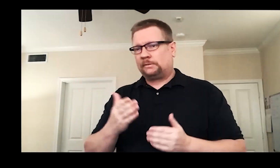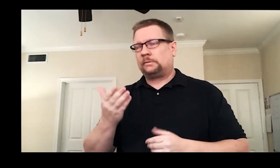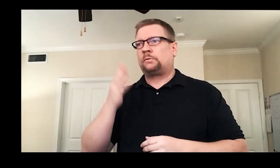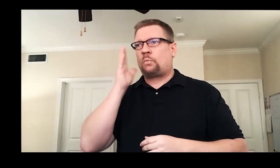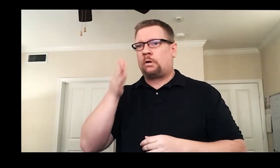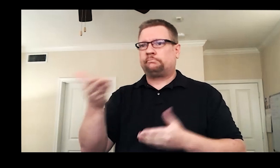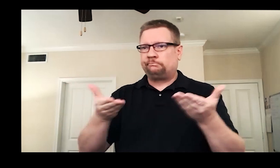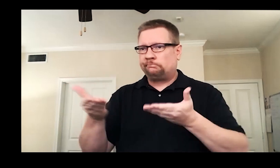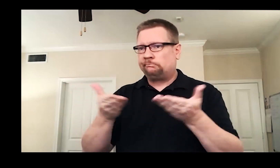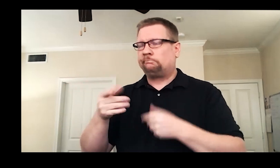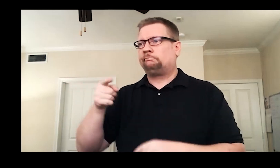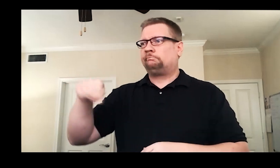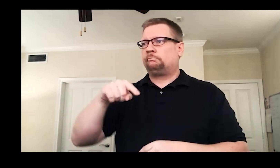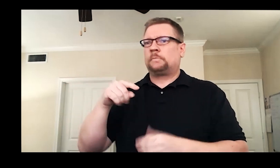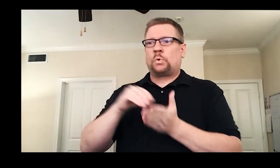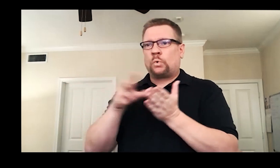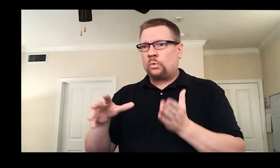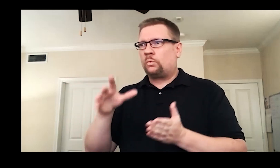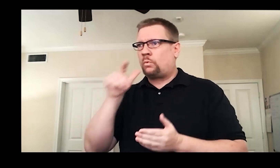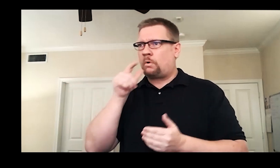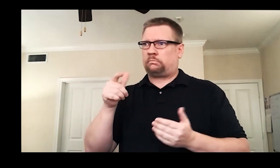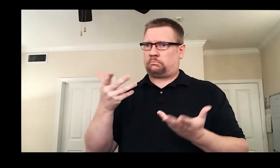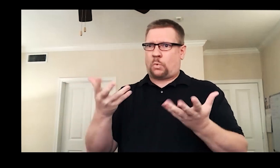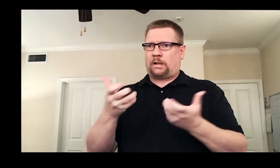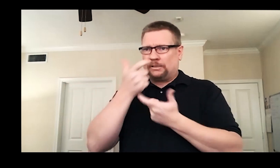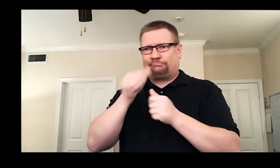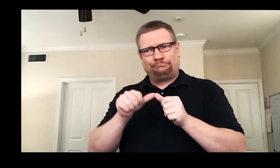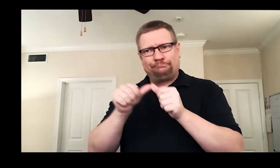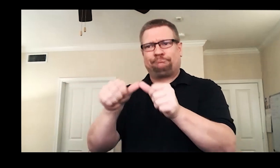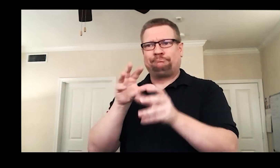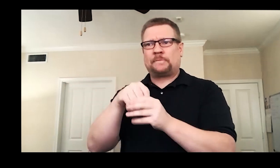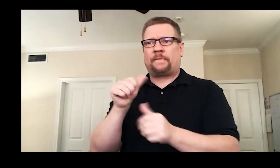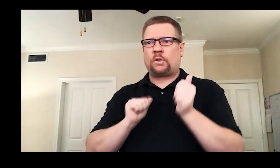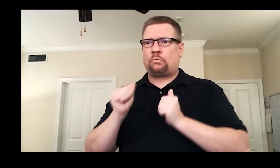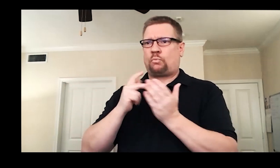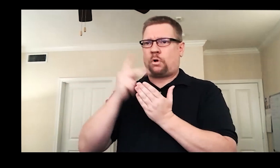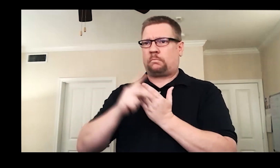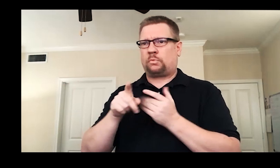The artists would take on students that were interested in continuing with theater, I was one of them.